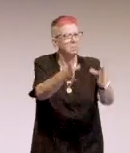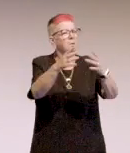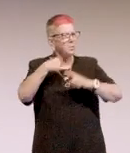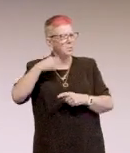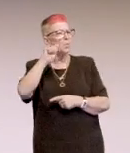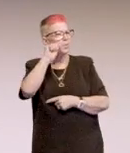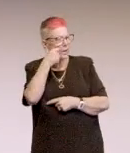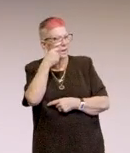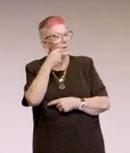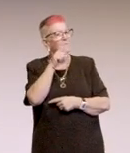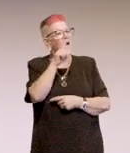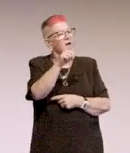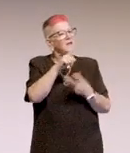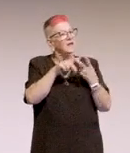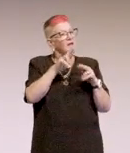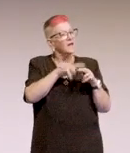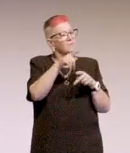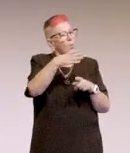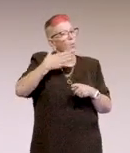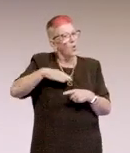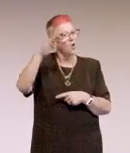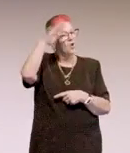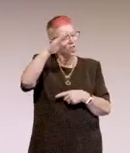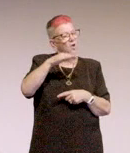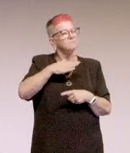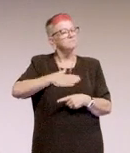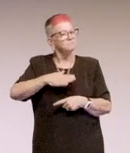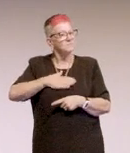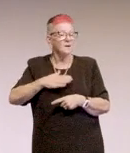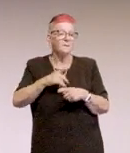And to be honest, the culture we have at MLC, they don't last long.